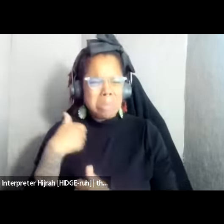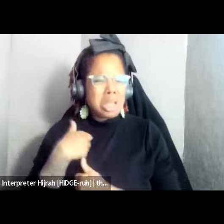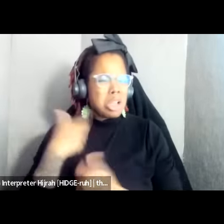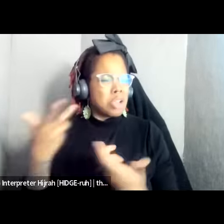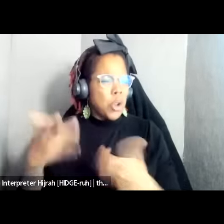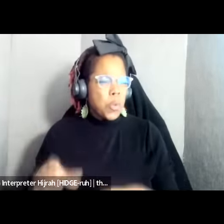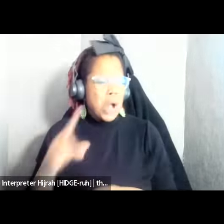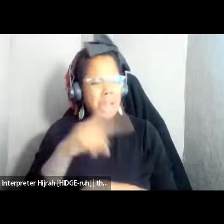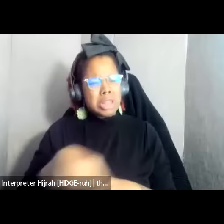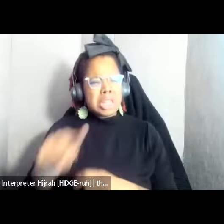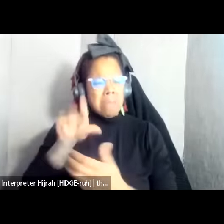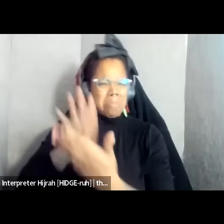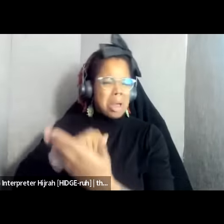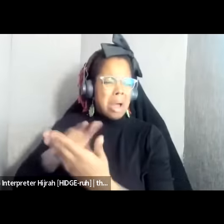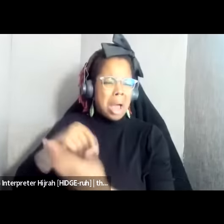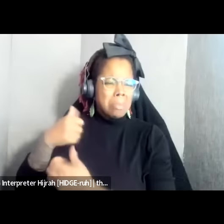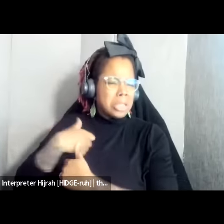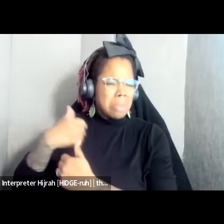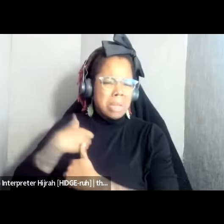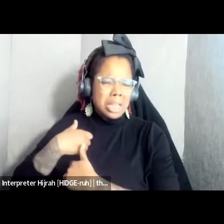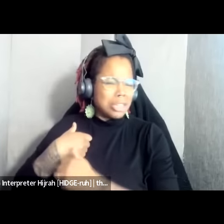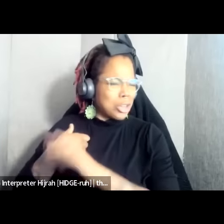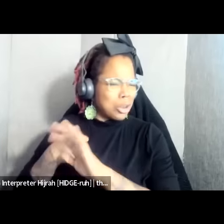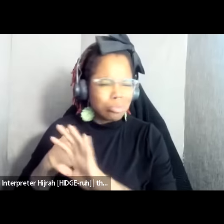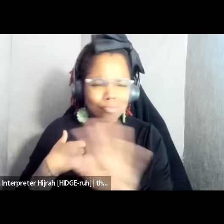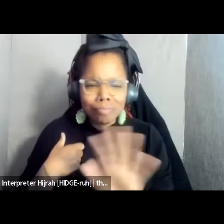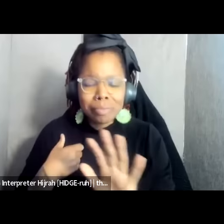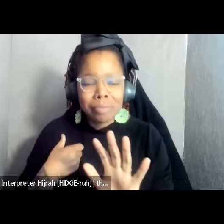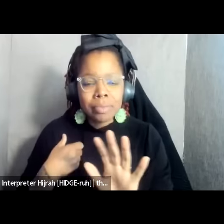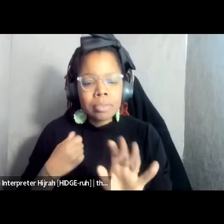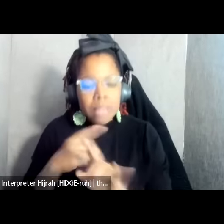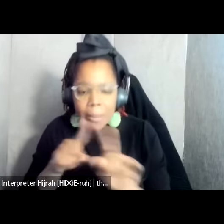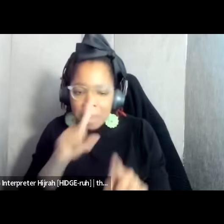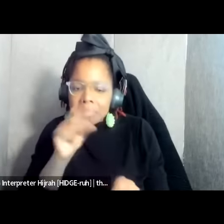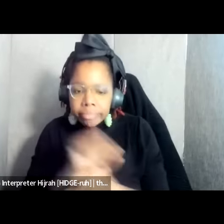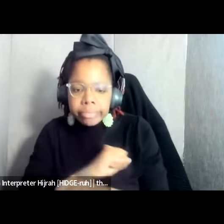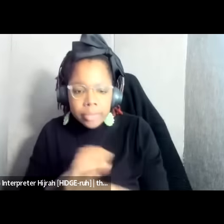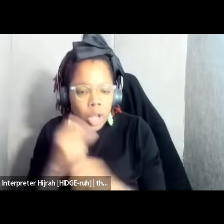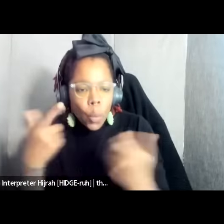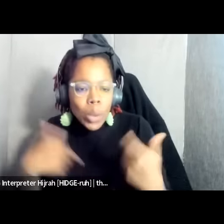that this isn't a step toward militarization when the fact is we're already there and they continue